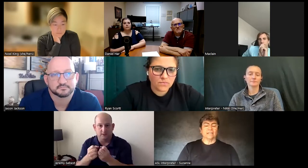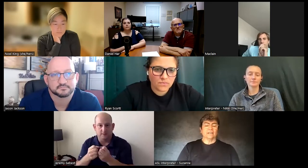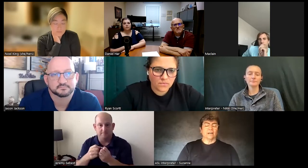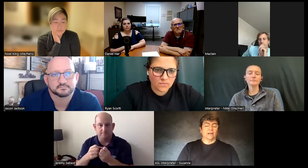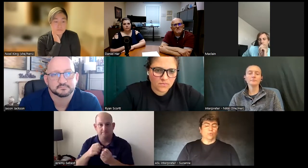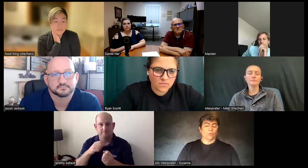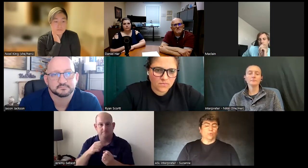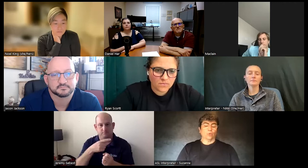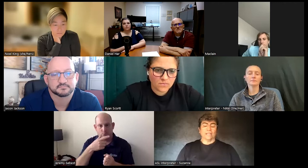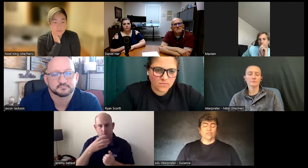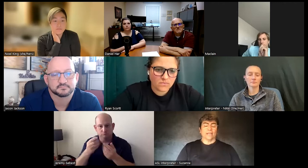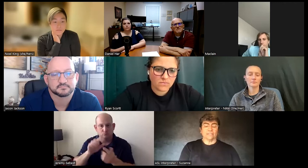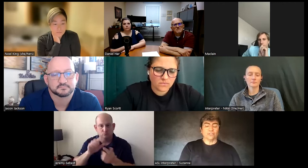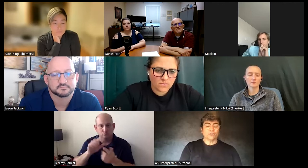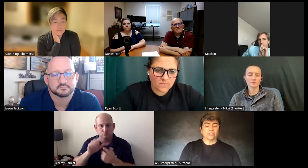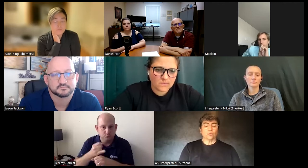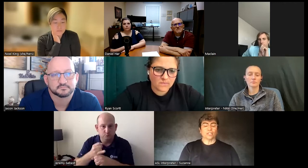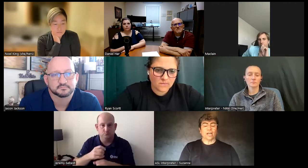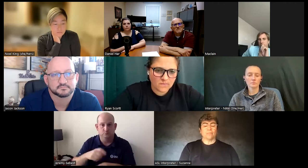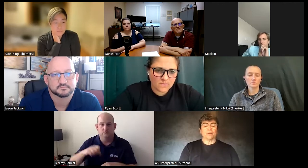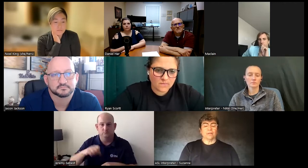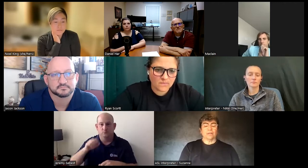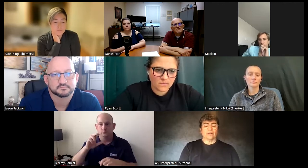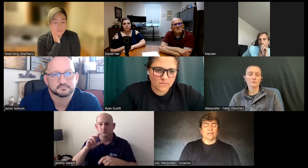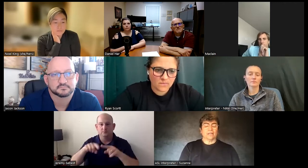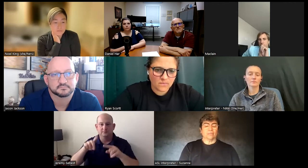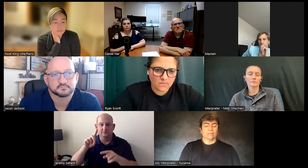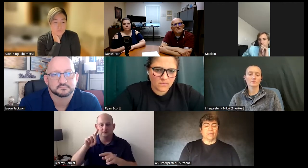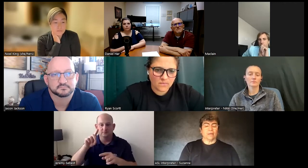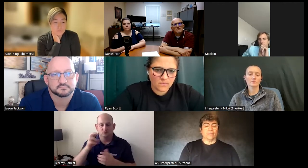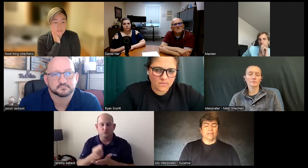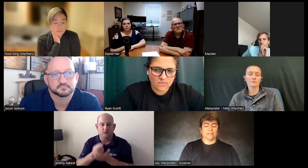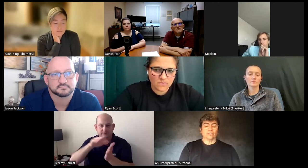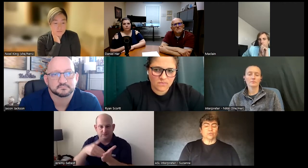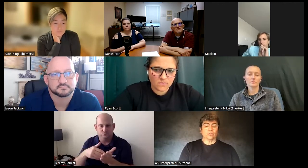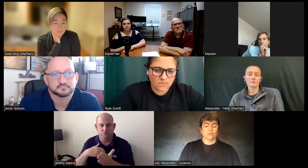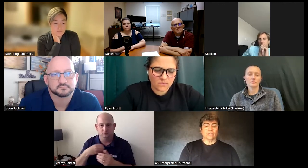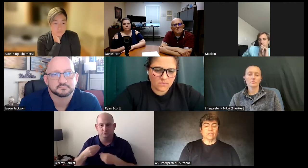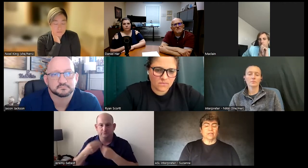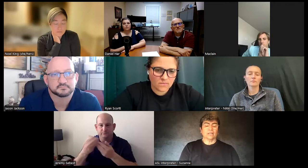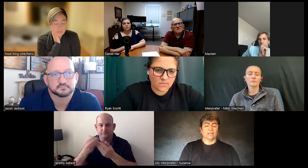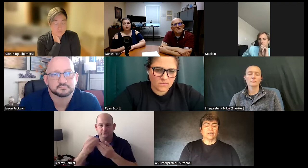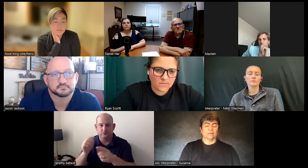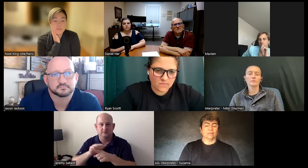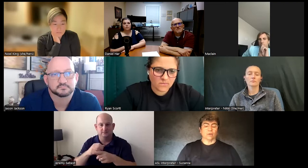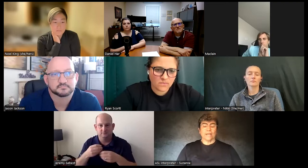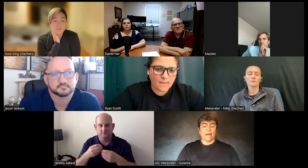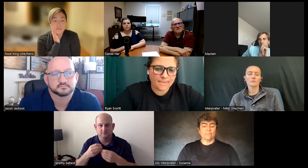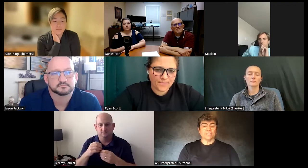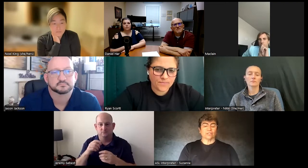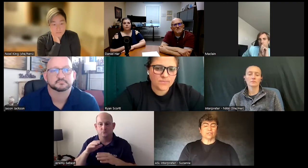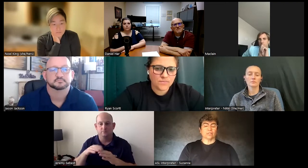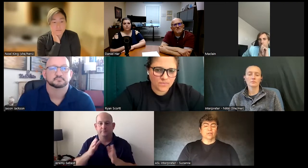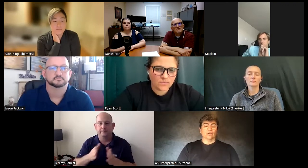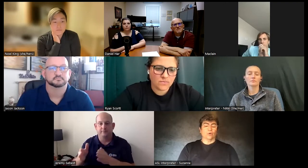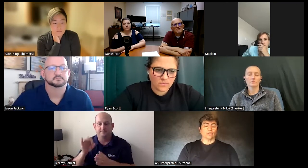related to an active shooter Workshop maybe in a school a rehab center or